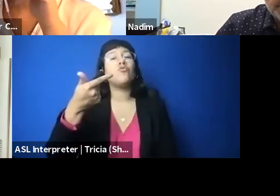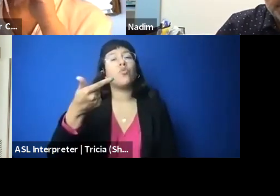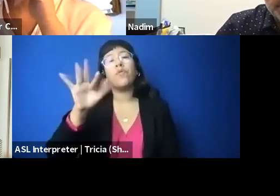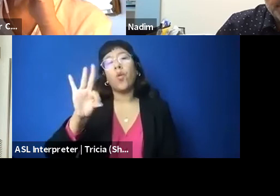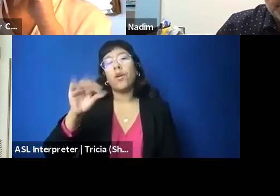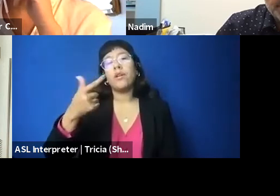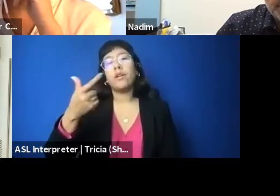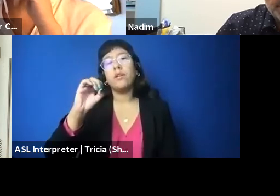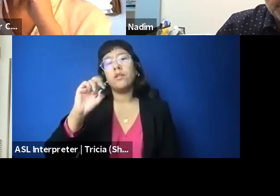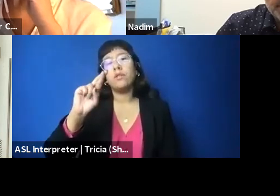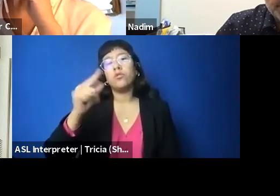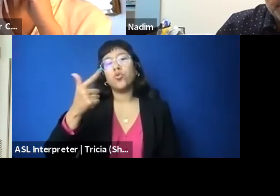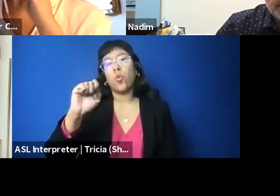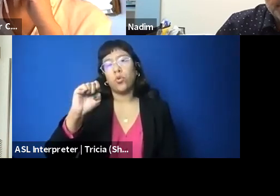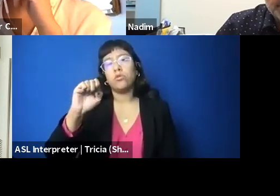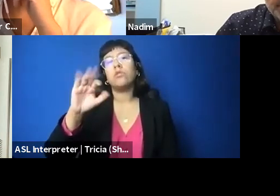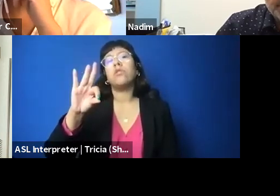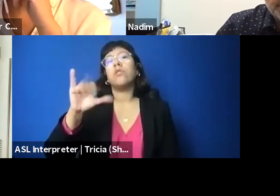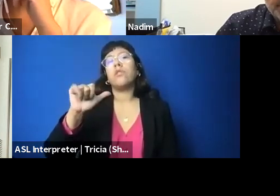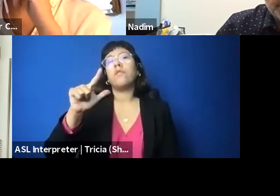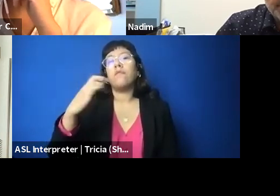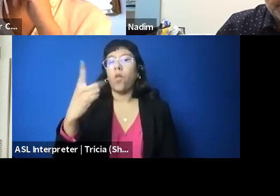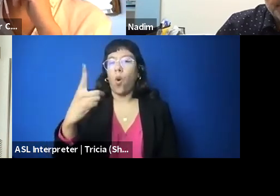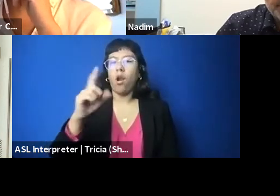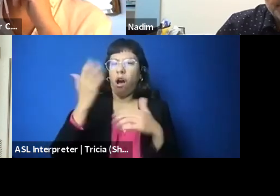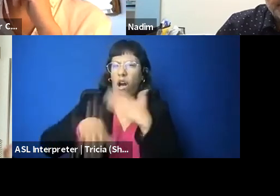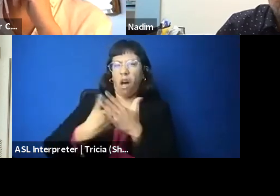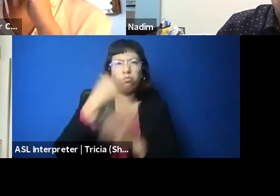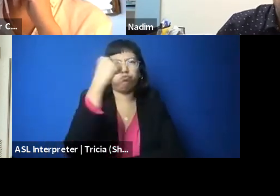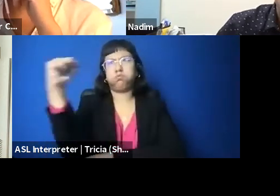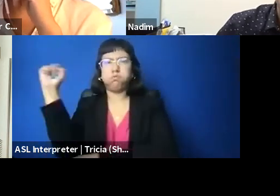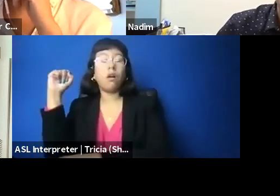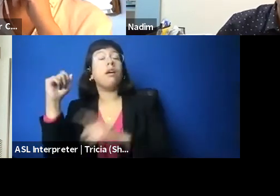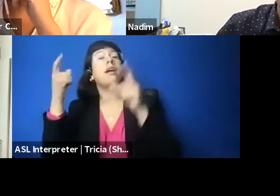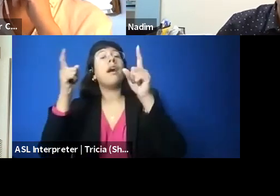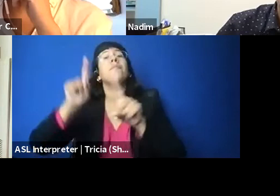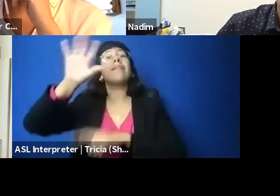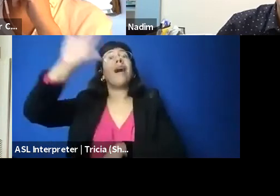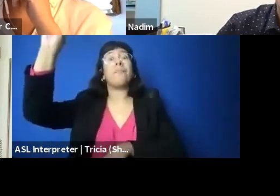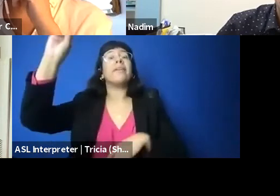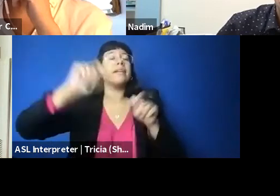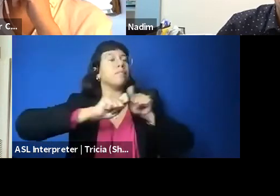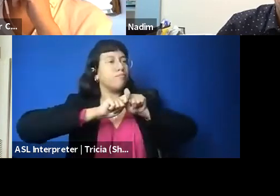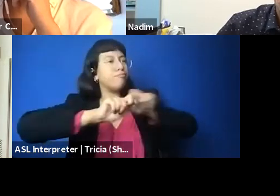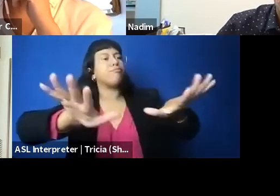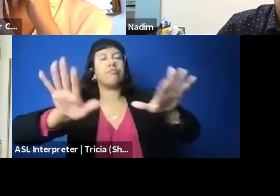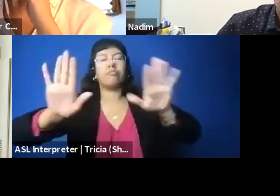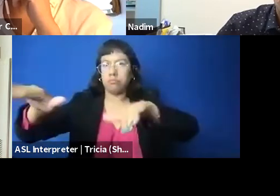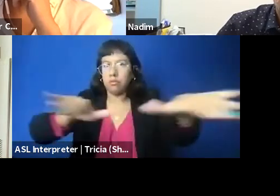last year, they found that their employers, you know, put out statements in support of black lives, or in the wake of the hate crimes in Atlanta,